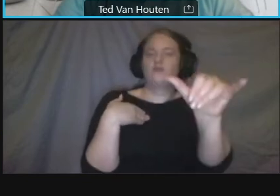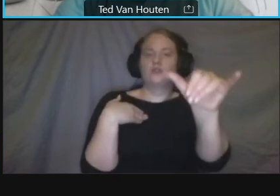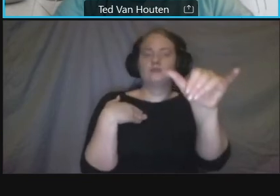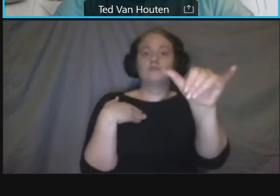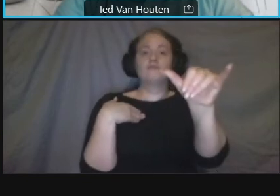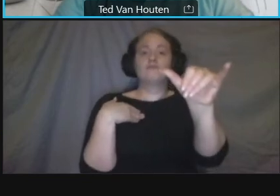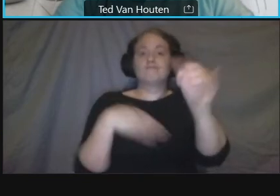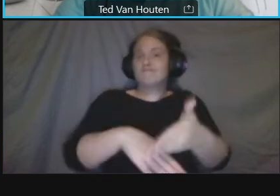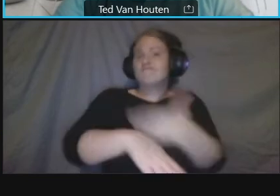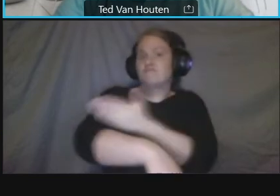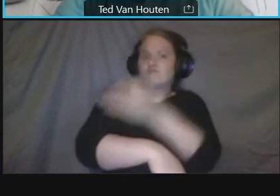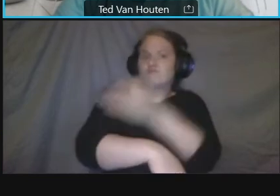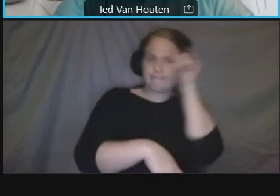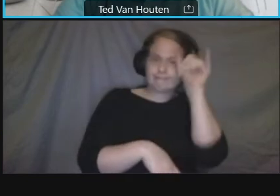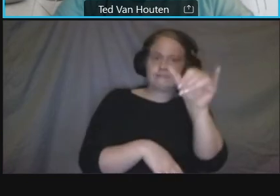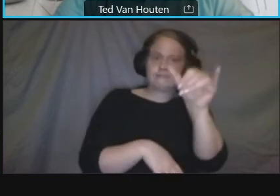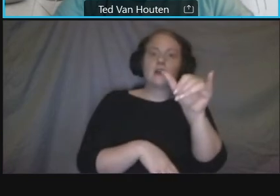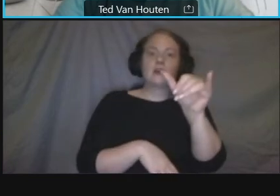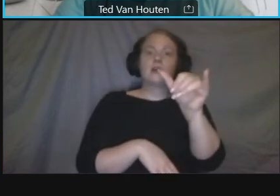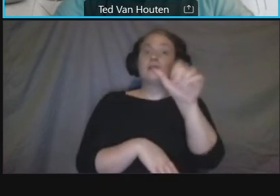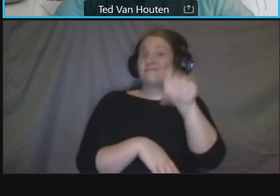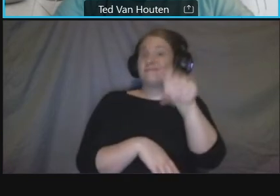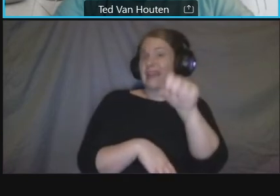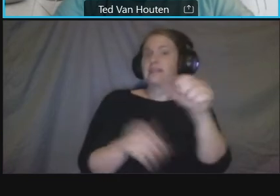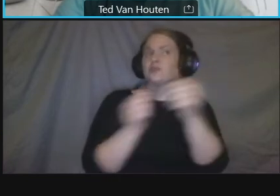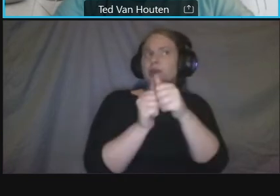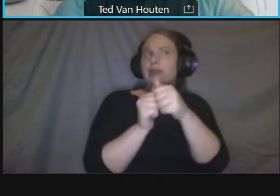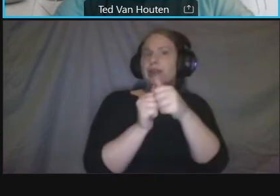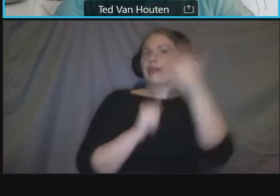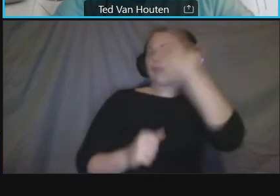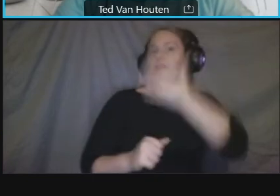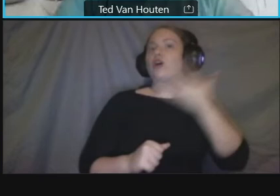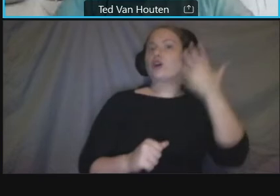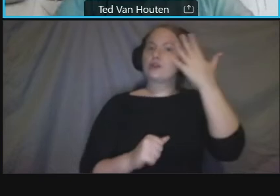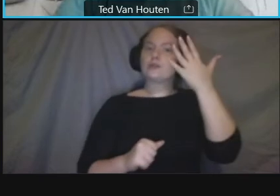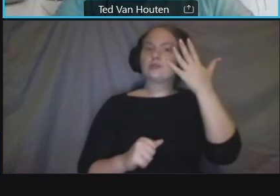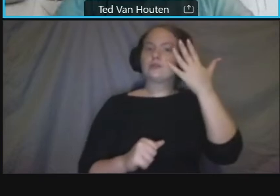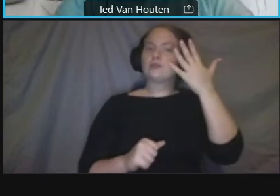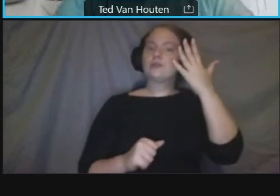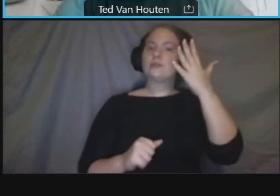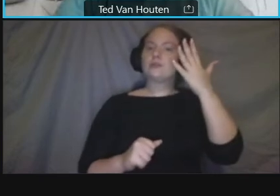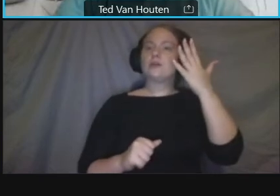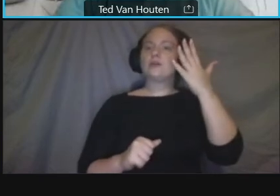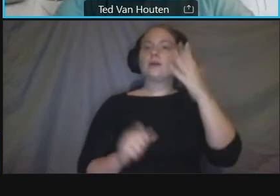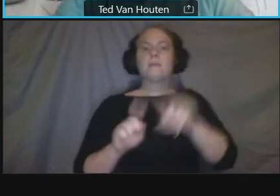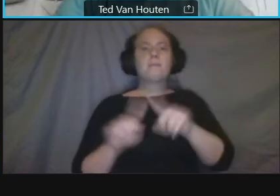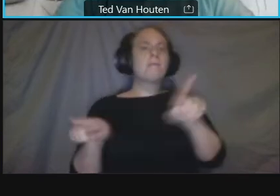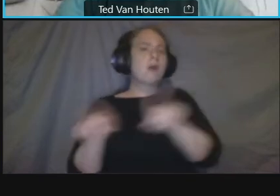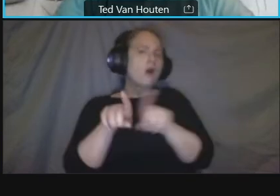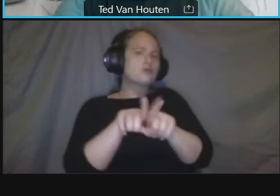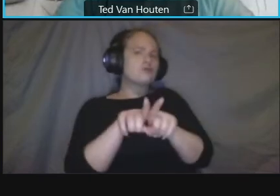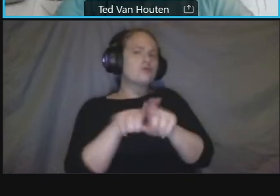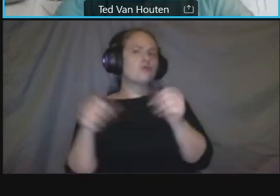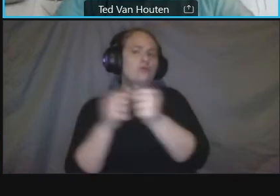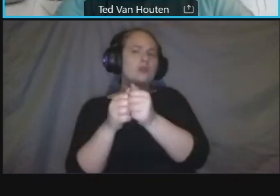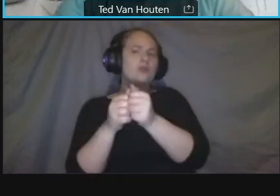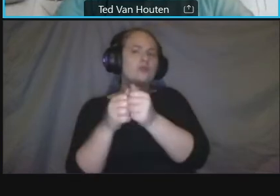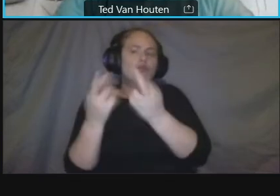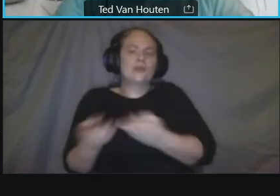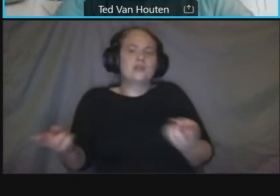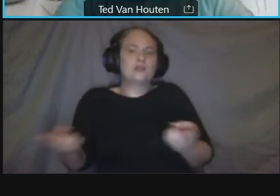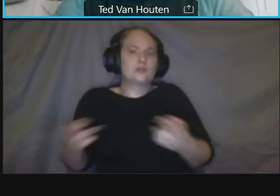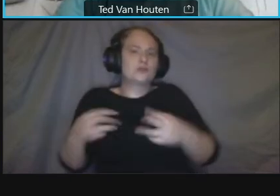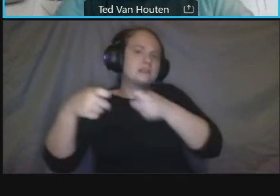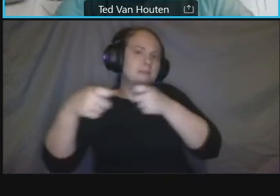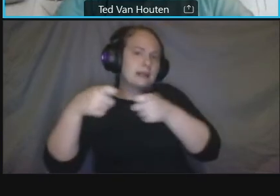uh men you know managing the resources and um and minimizing um farm and impacts from